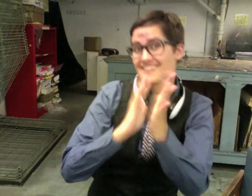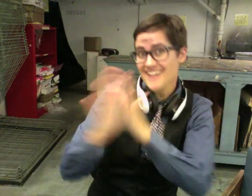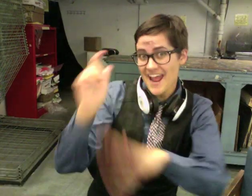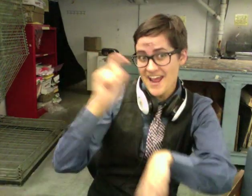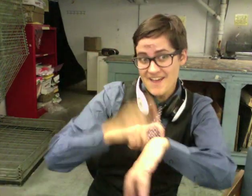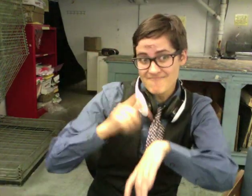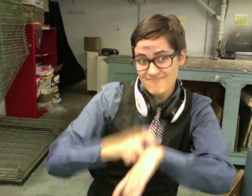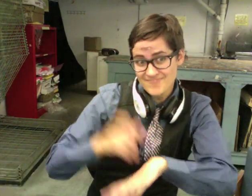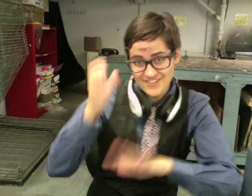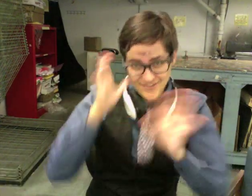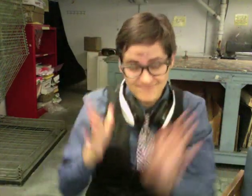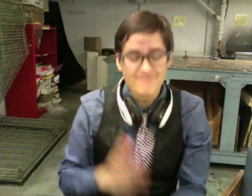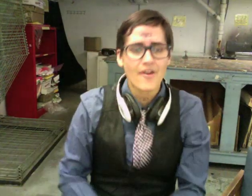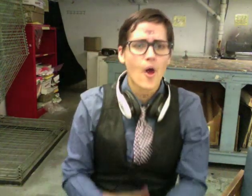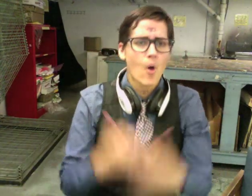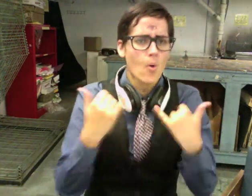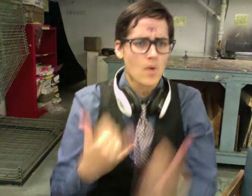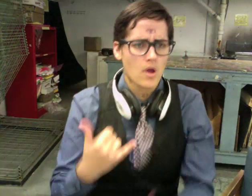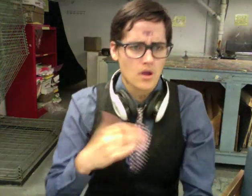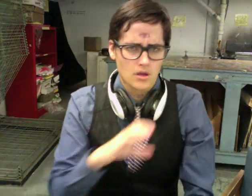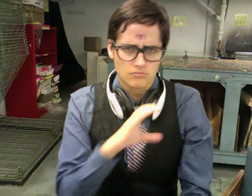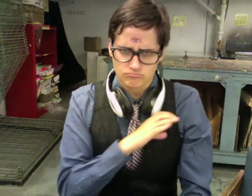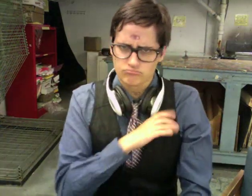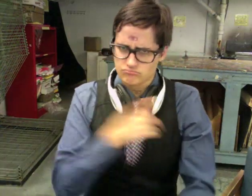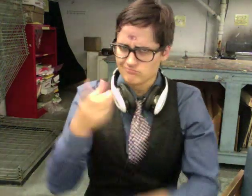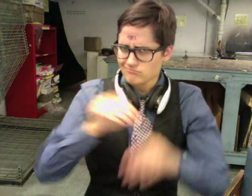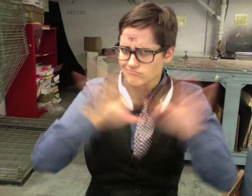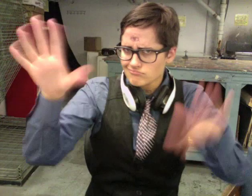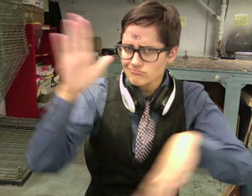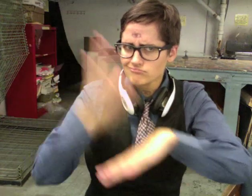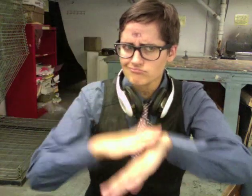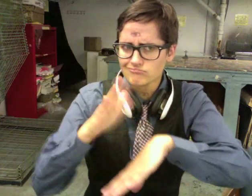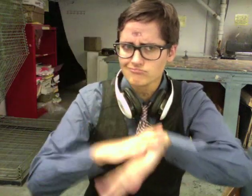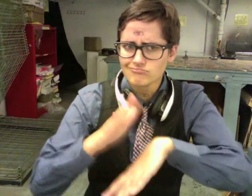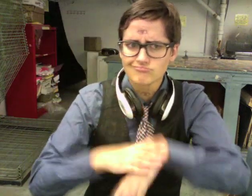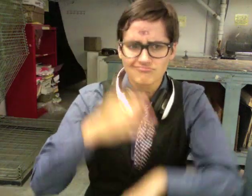Traffic time, listeners! Now: police are issuing warnings about ghost cars out on the highways--